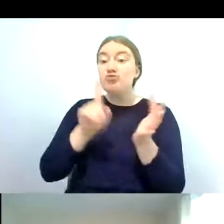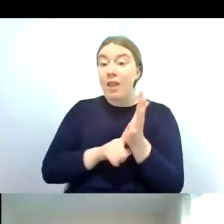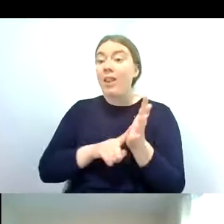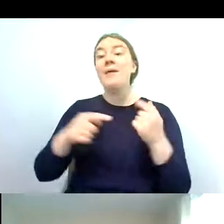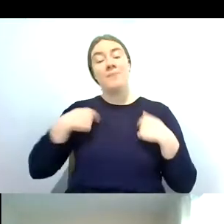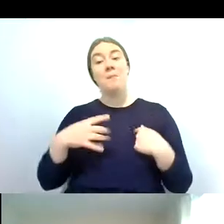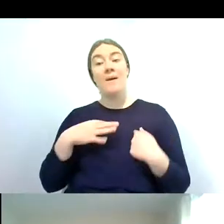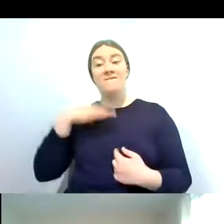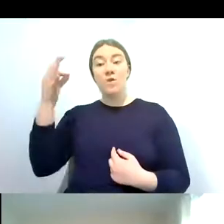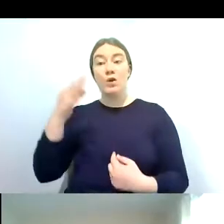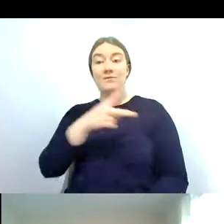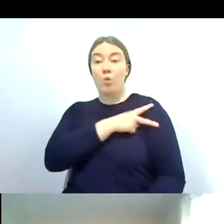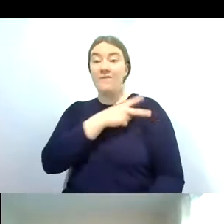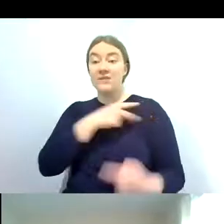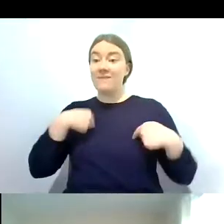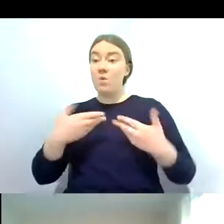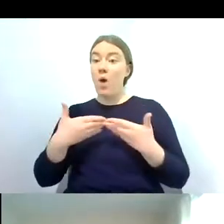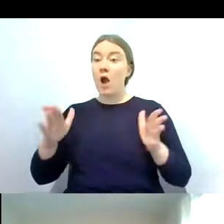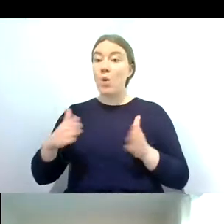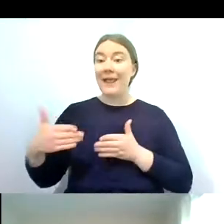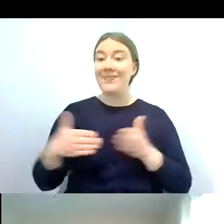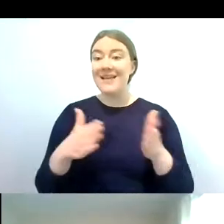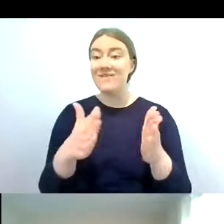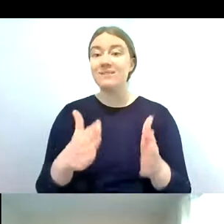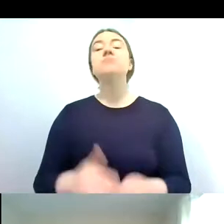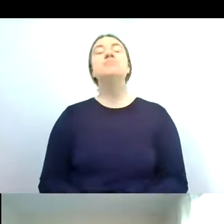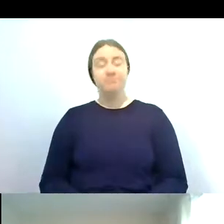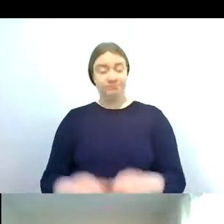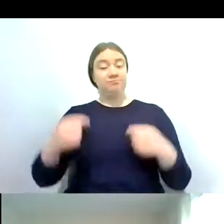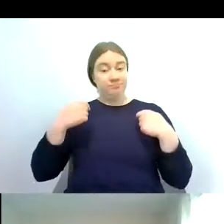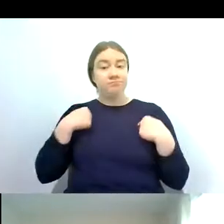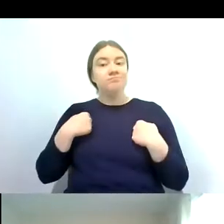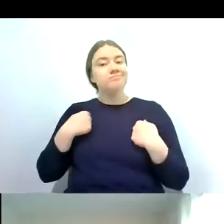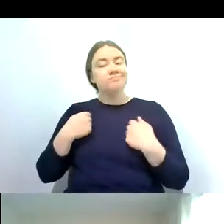for unlocking the severn and as part of the project we do lots of riverfly survey work